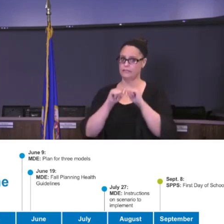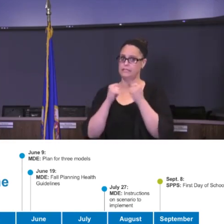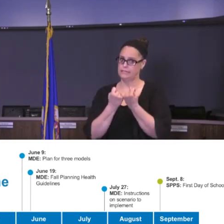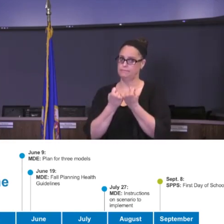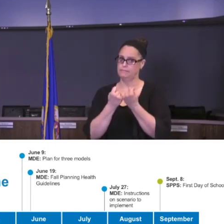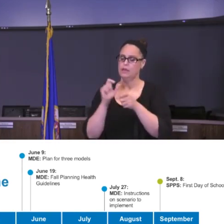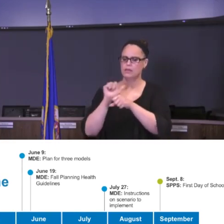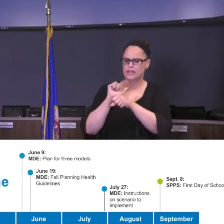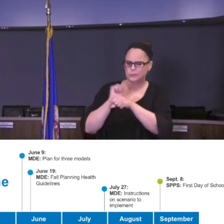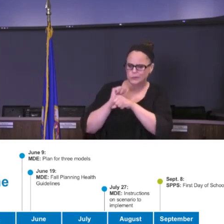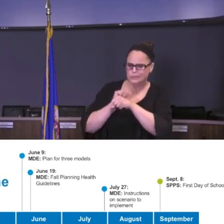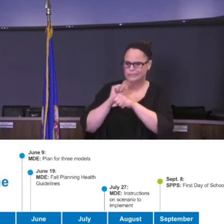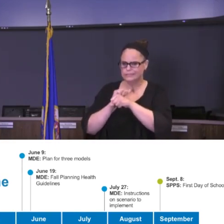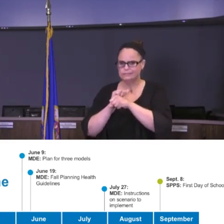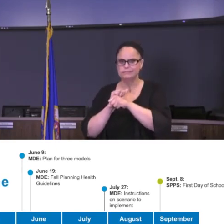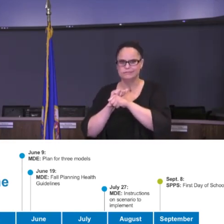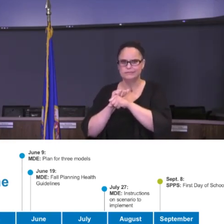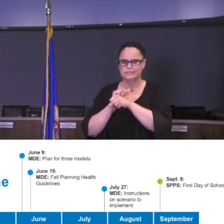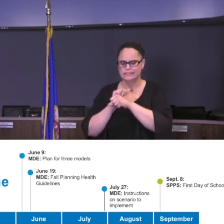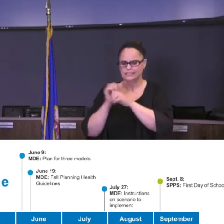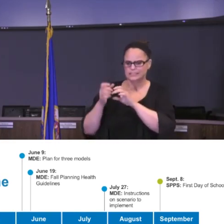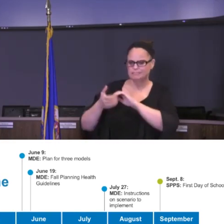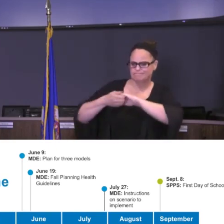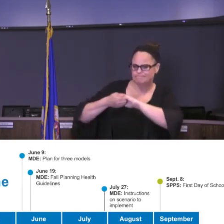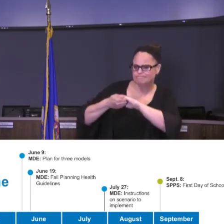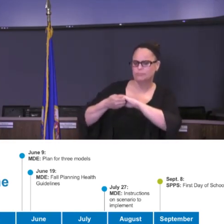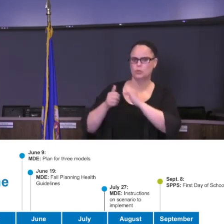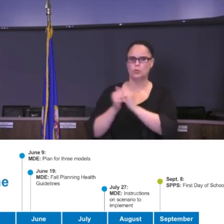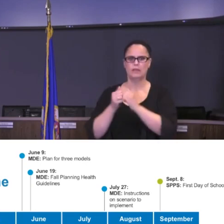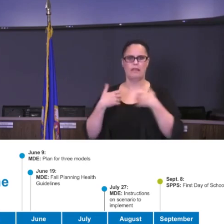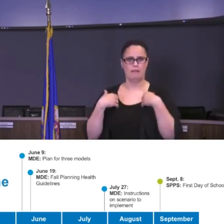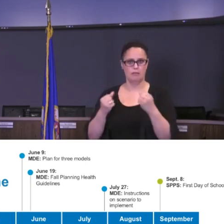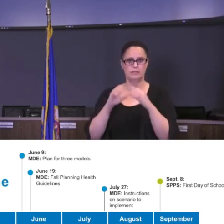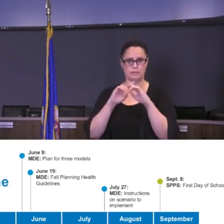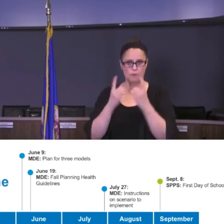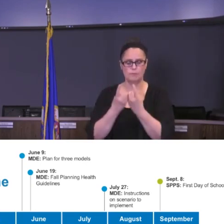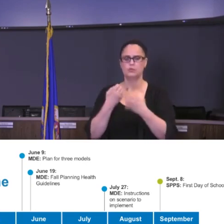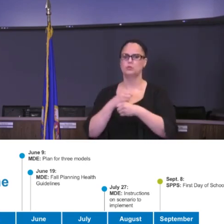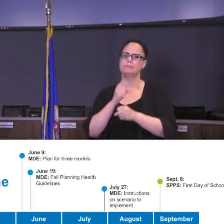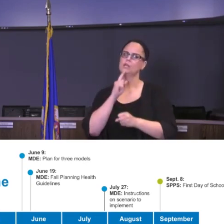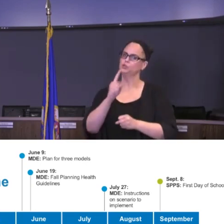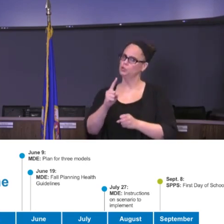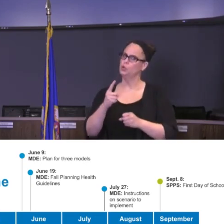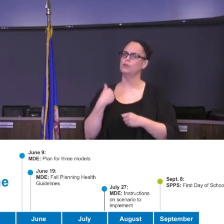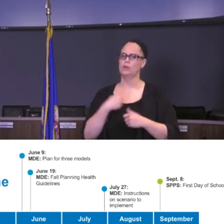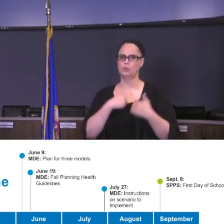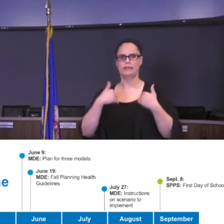very closely, partnering with our health departments to make sure that they're bringing us the most reliable and up-to-date